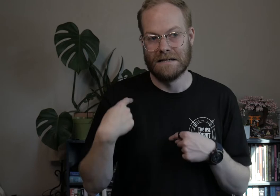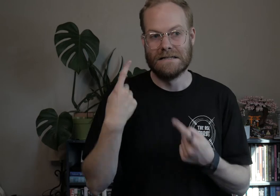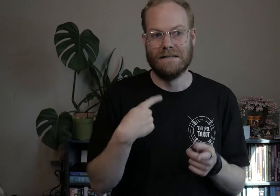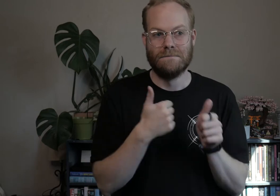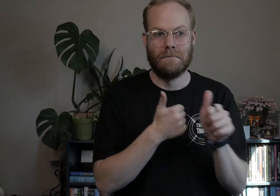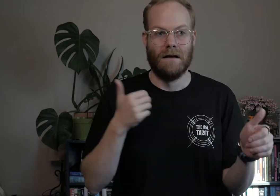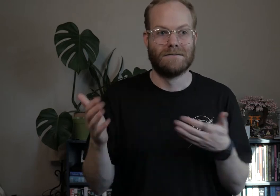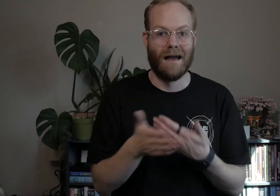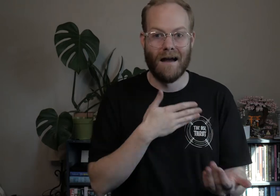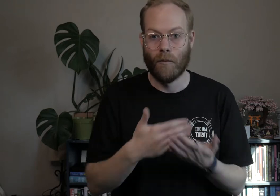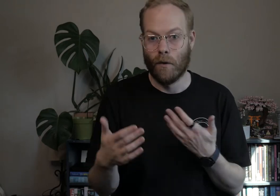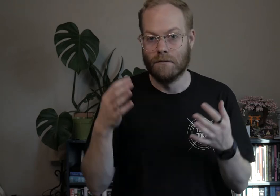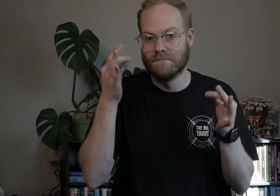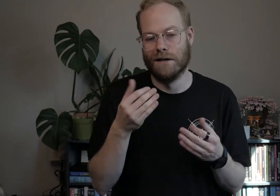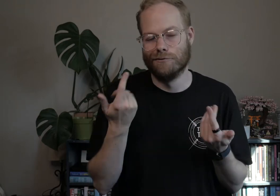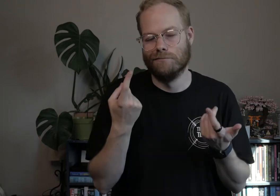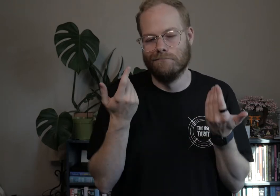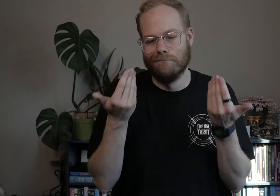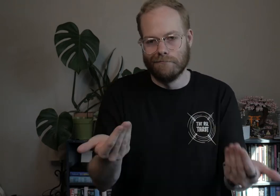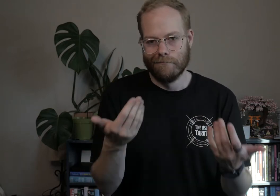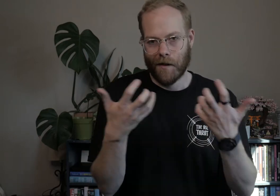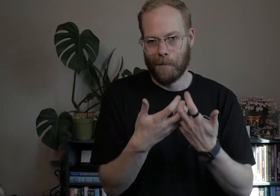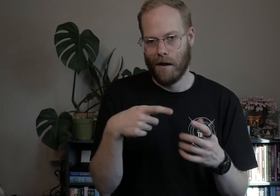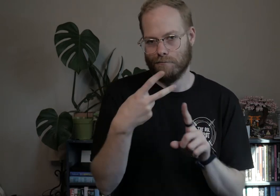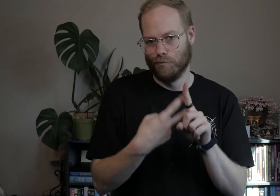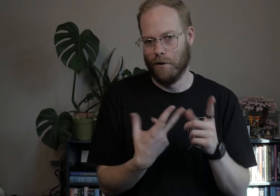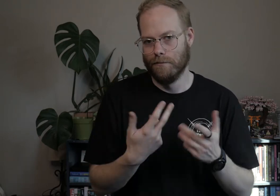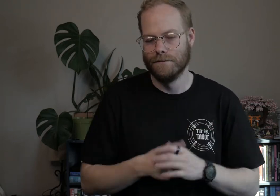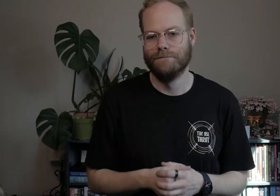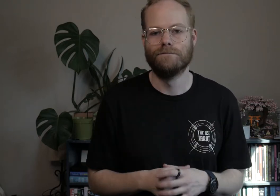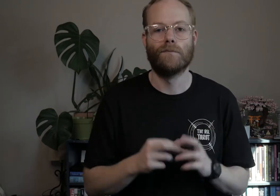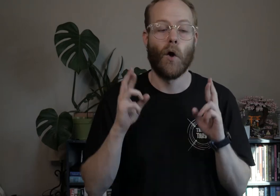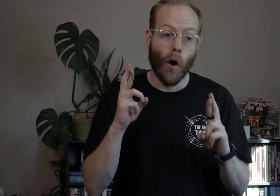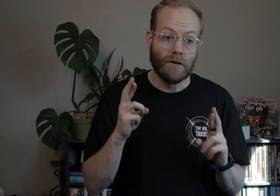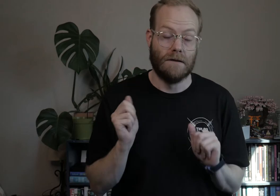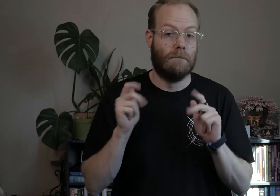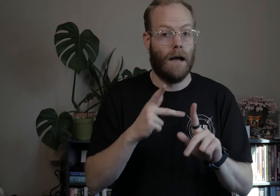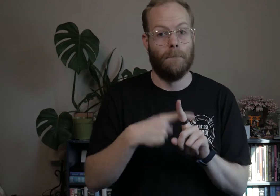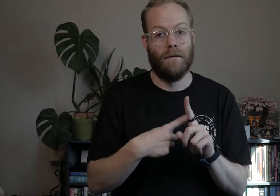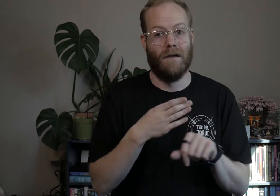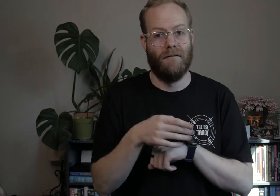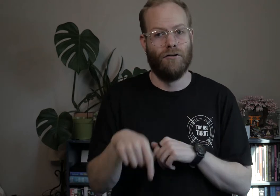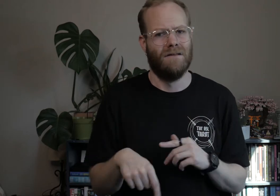Since I was behind anyway, I decided to just combine these two months. Hopefully, I’ll get back to monthly after this!